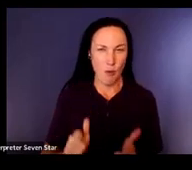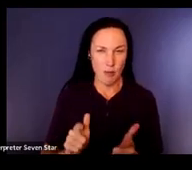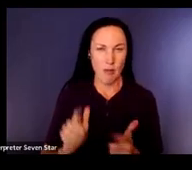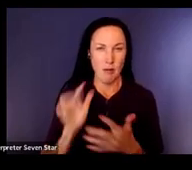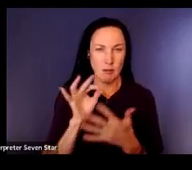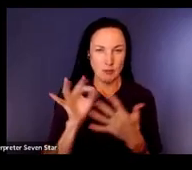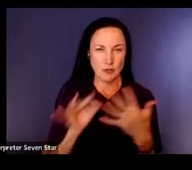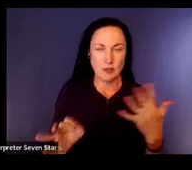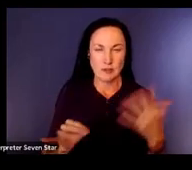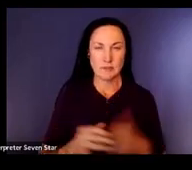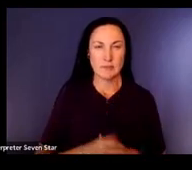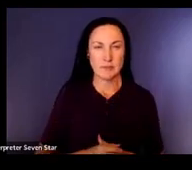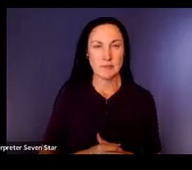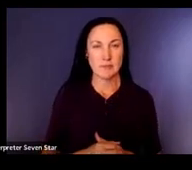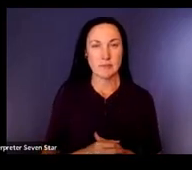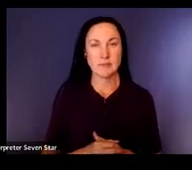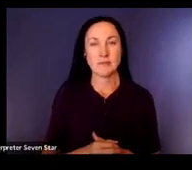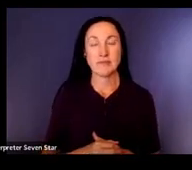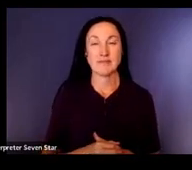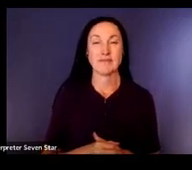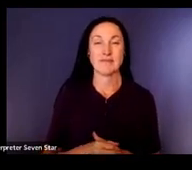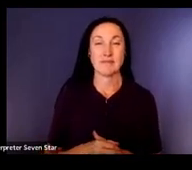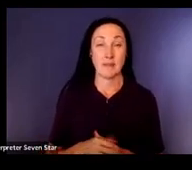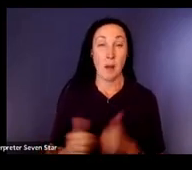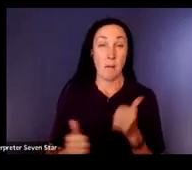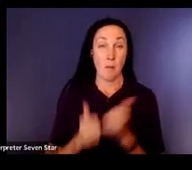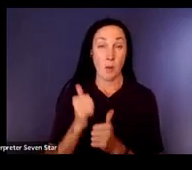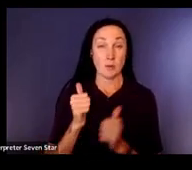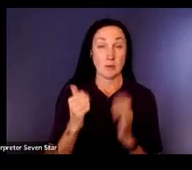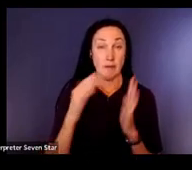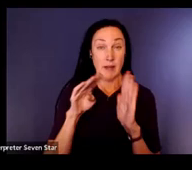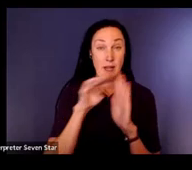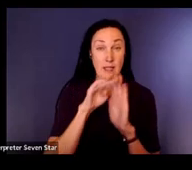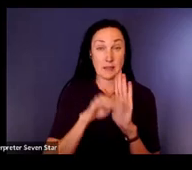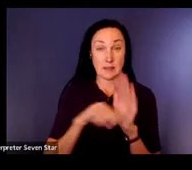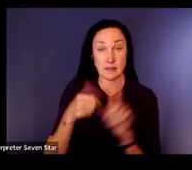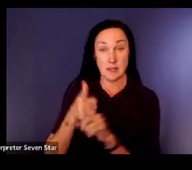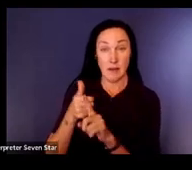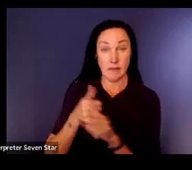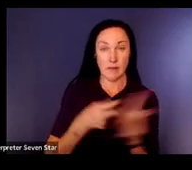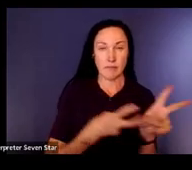of it is based actually on the communication Matrix, which we will talk about in the third session.